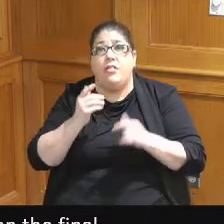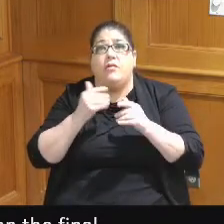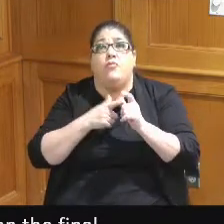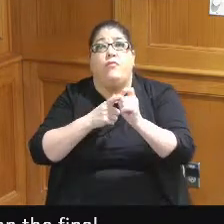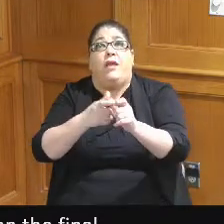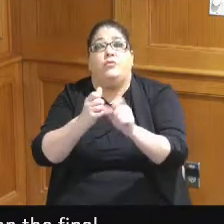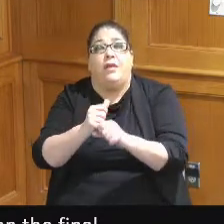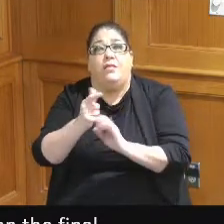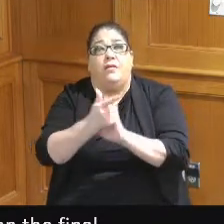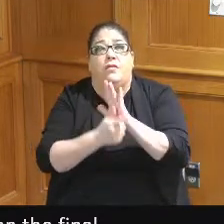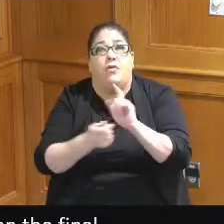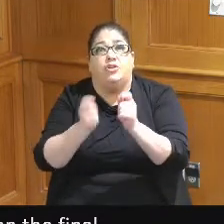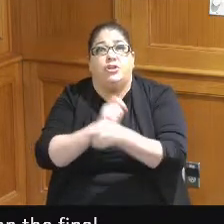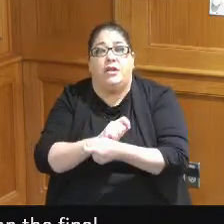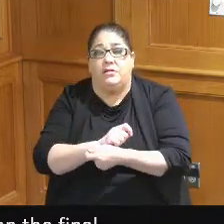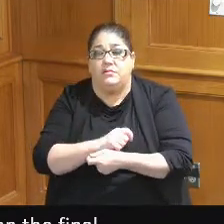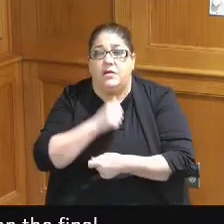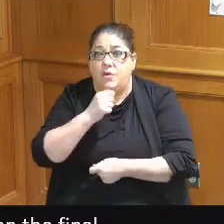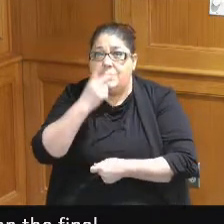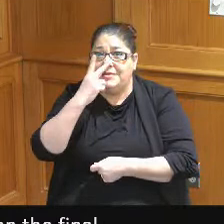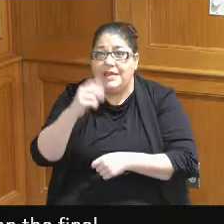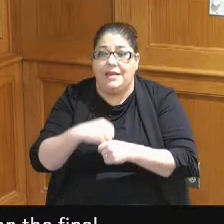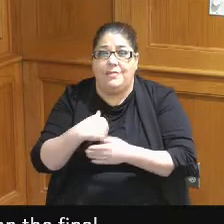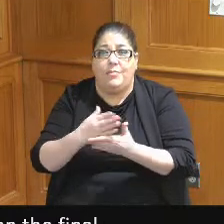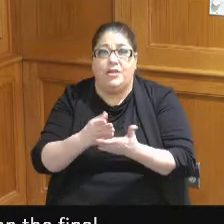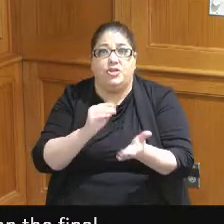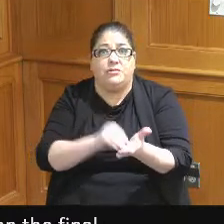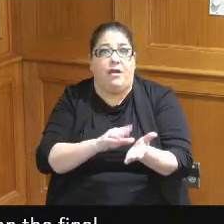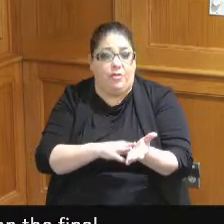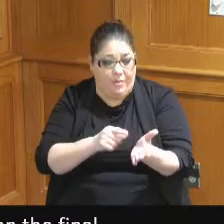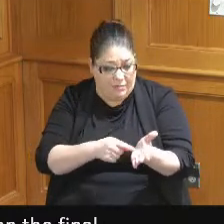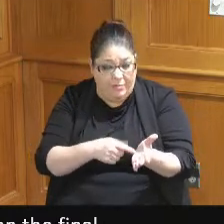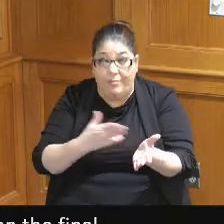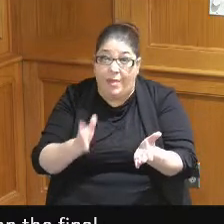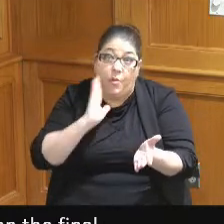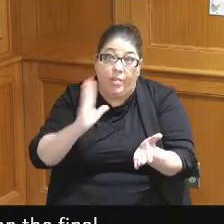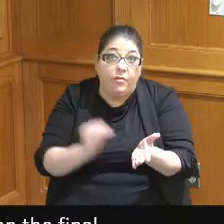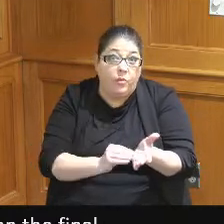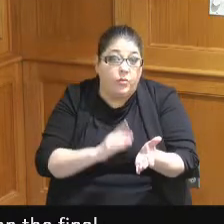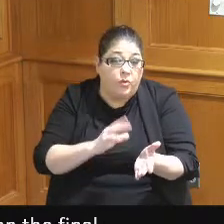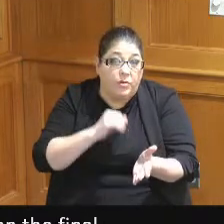this law changed nor do I see it in the budget document maybe it will be but I'm concerned about